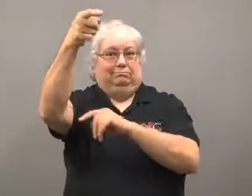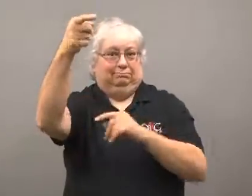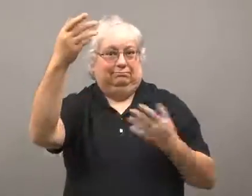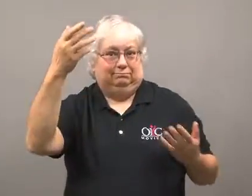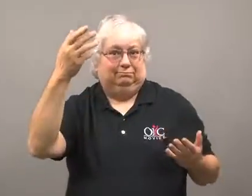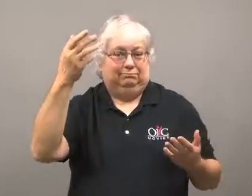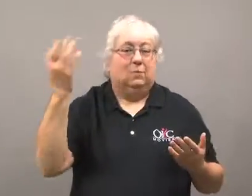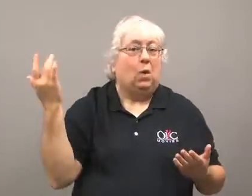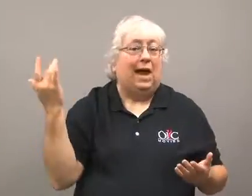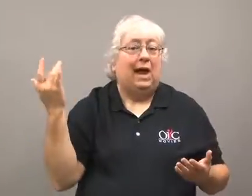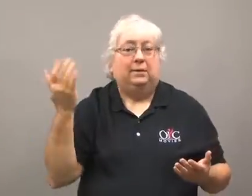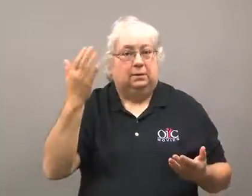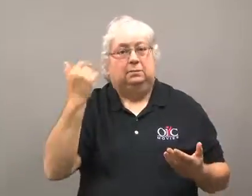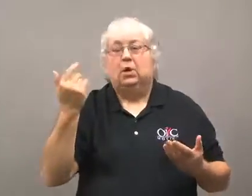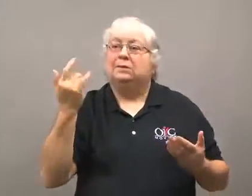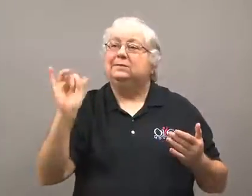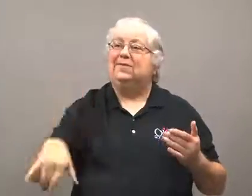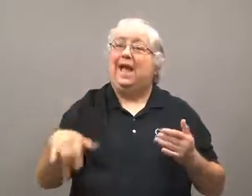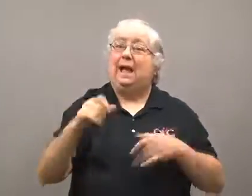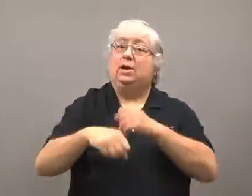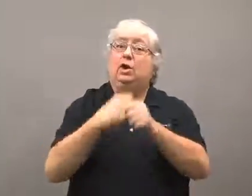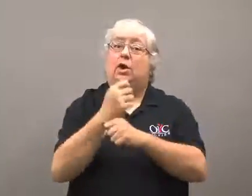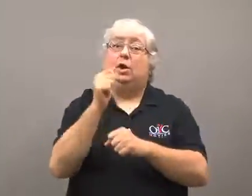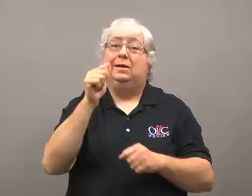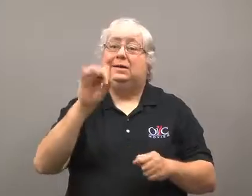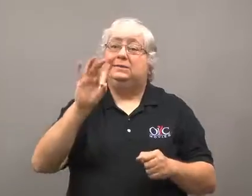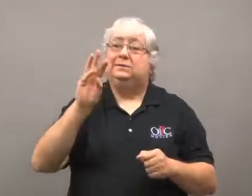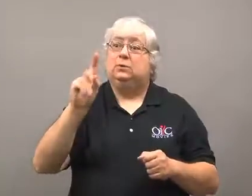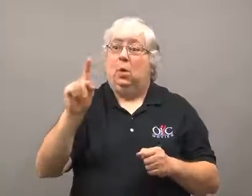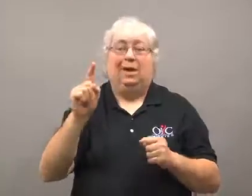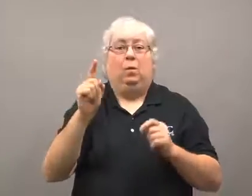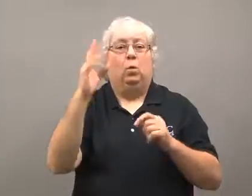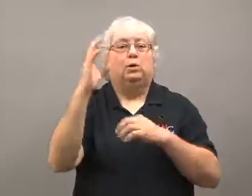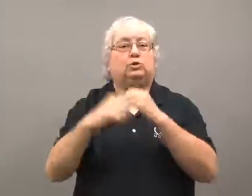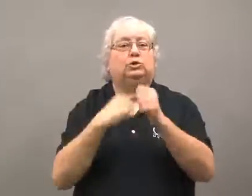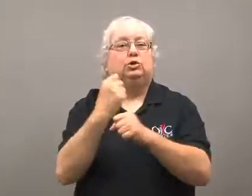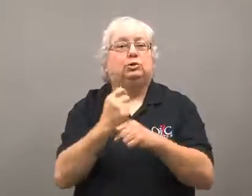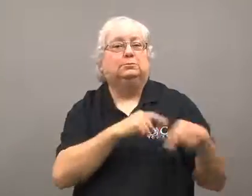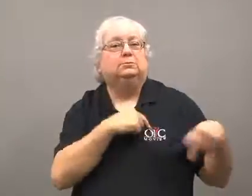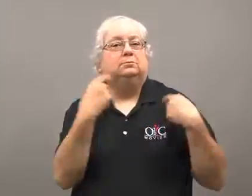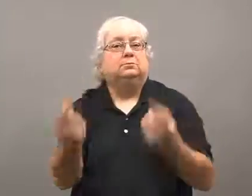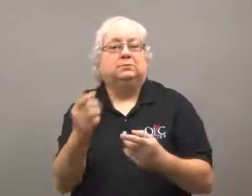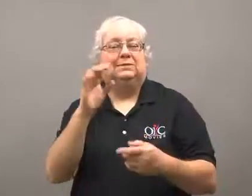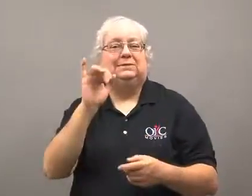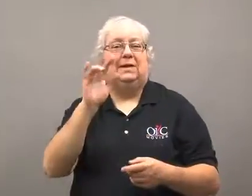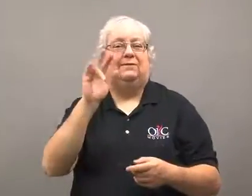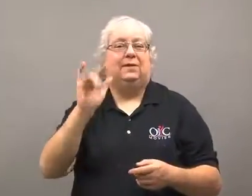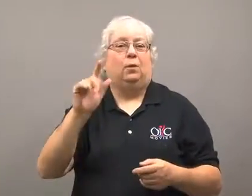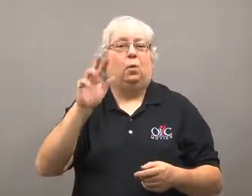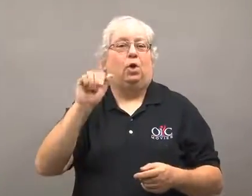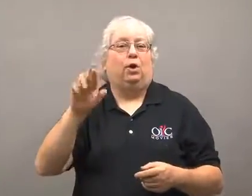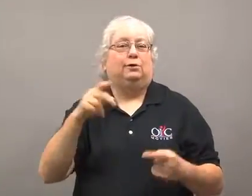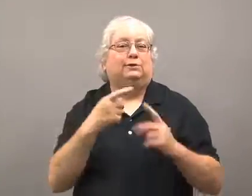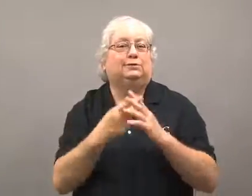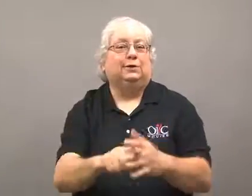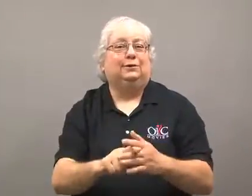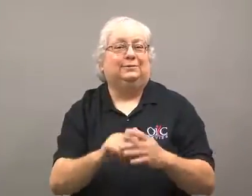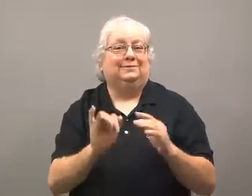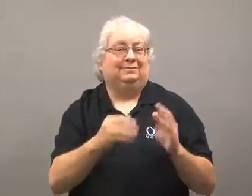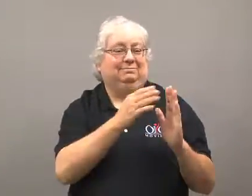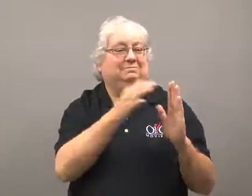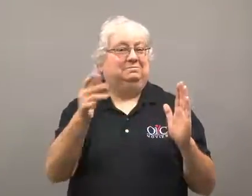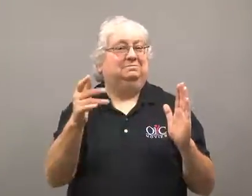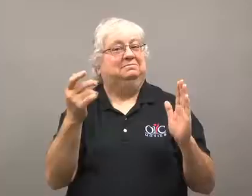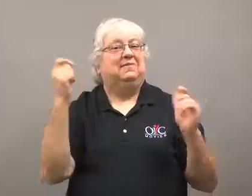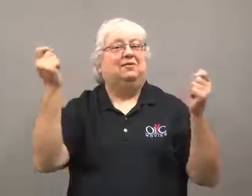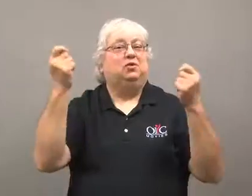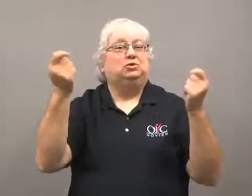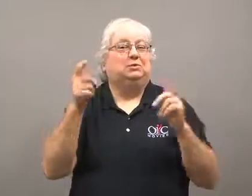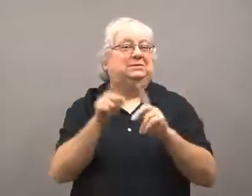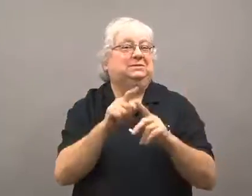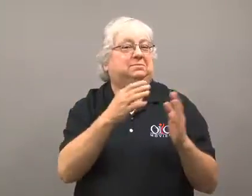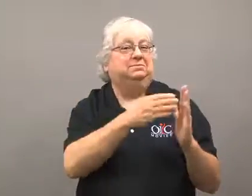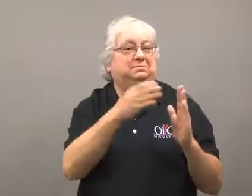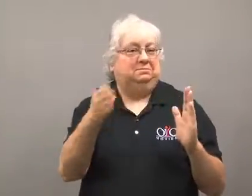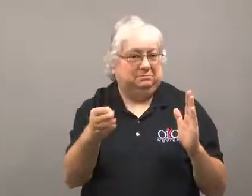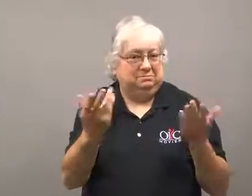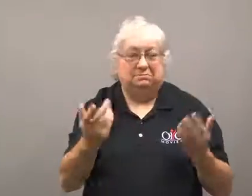It was raised to commemorate the 100th anniversary of the start of the Civil War.